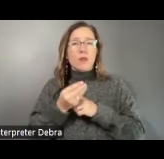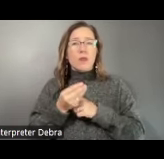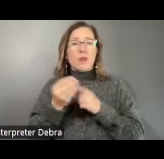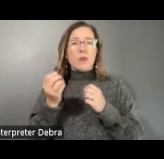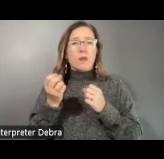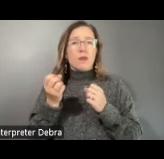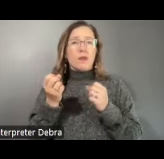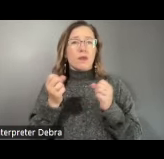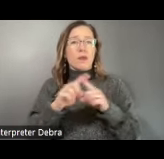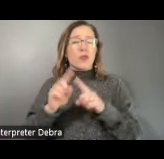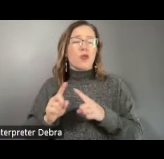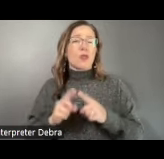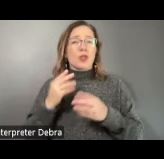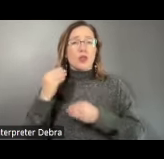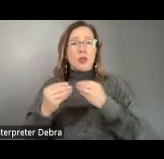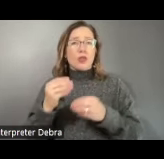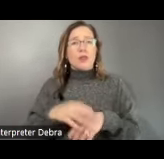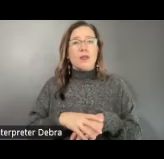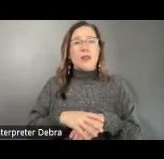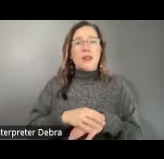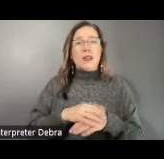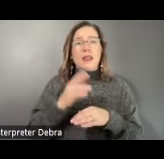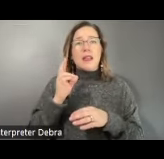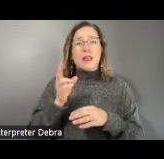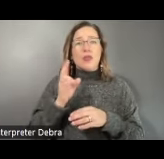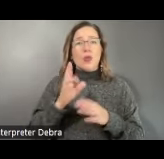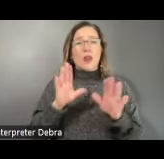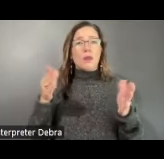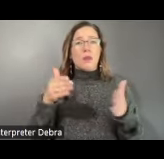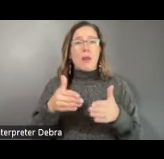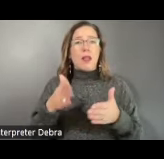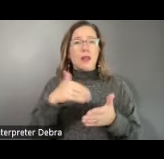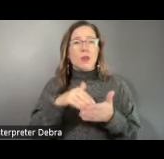from our historic public square and theater to museums, historic archives,